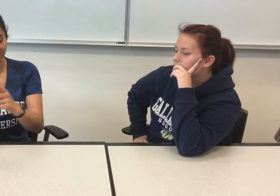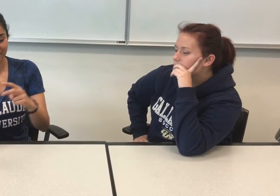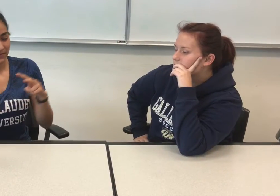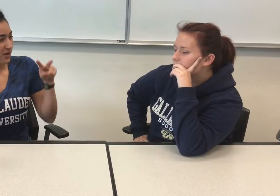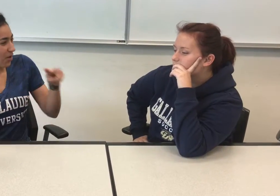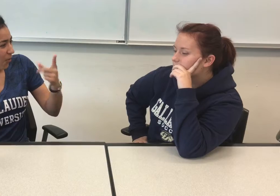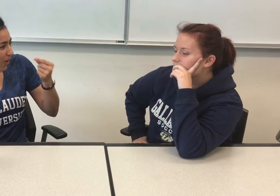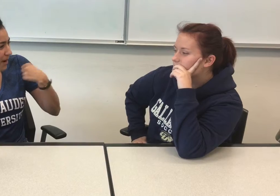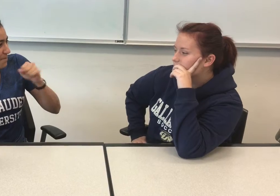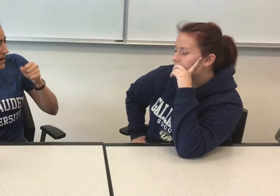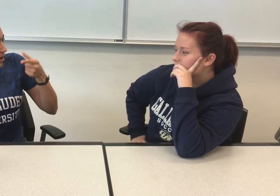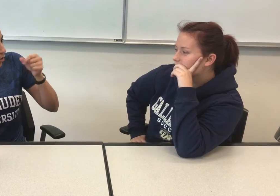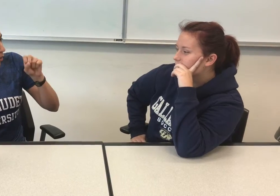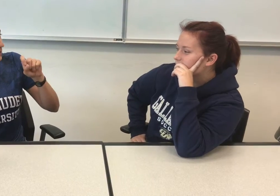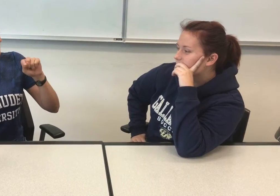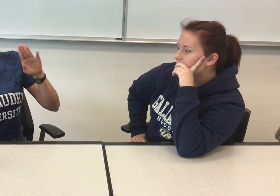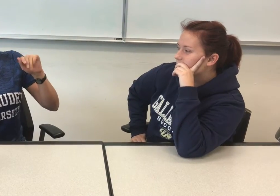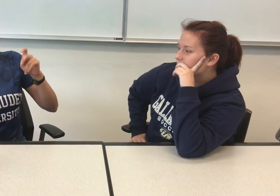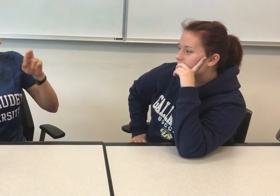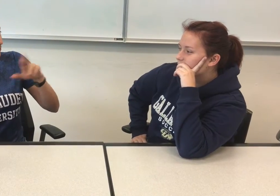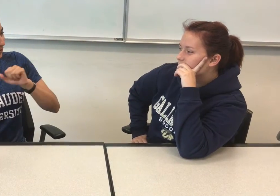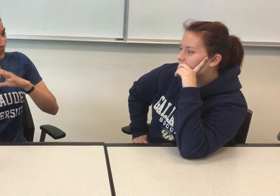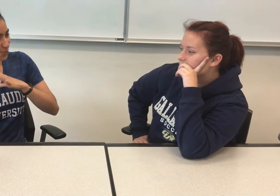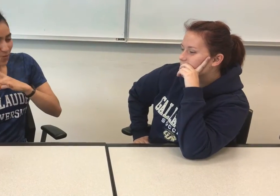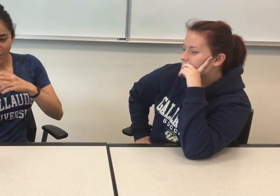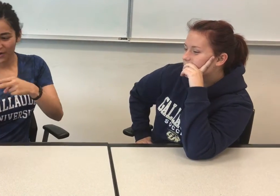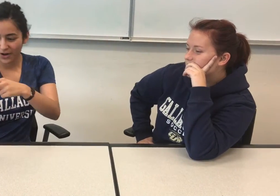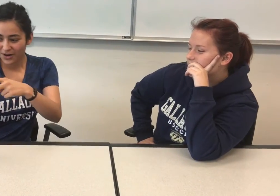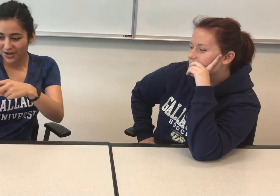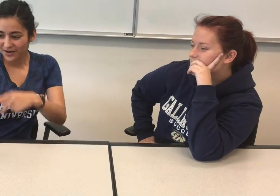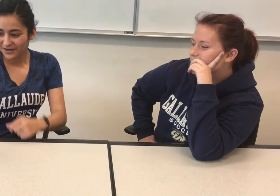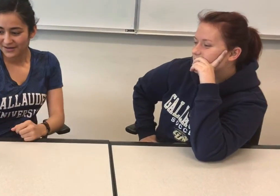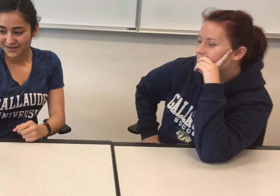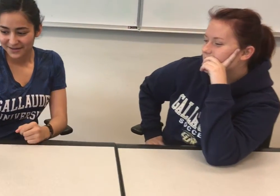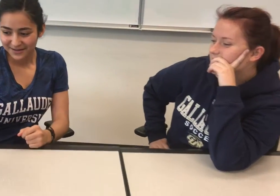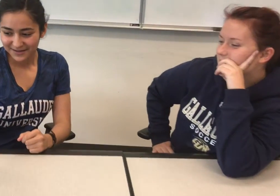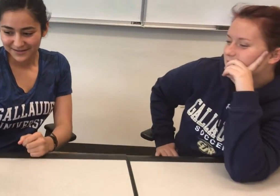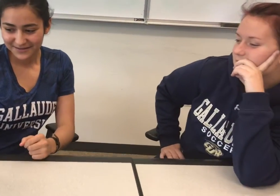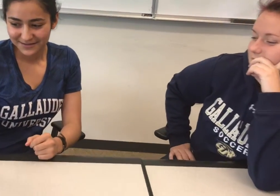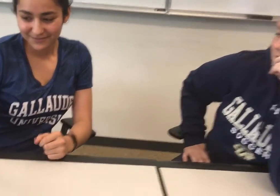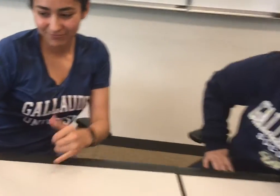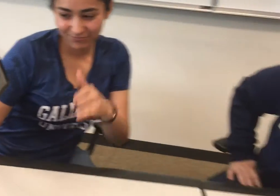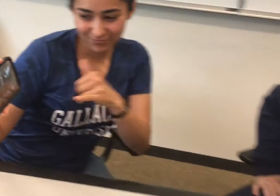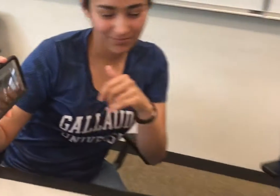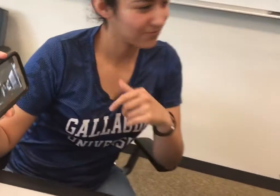[Student #1]: Hey! Watch the new trailer for my upcoming film The movie is called Ghostbusters. It's a pretty awesome trailer! Watch. See, it's pretty sick right!